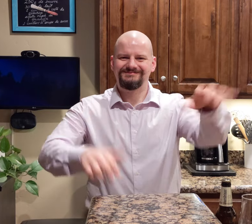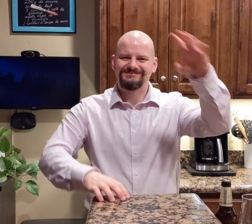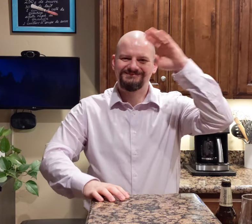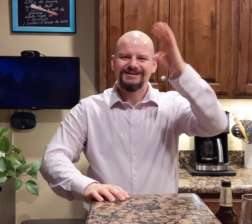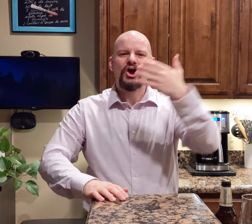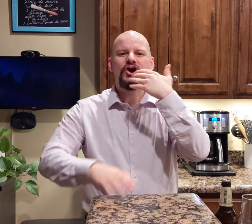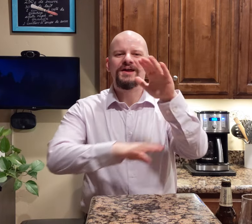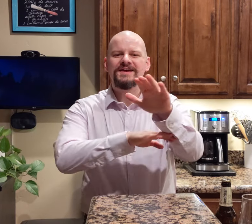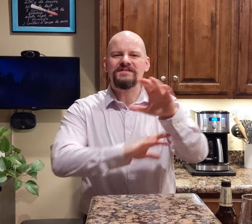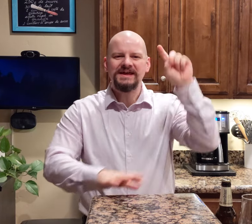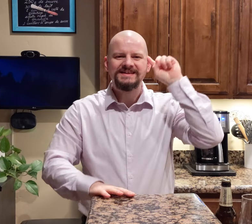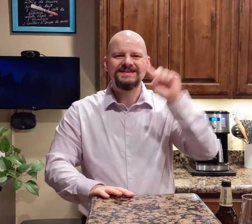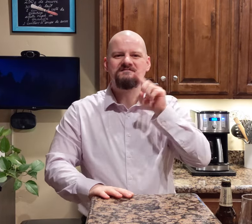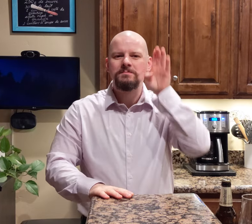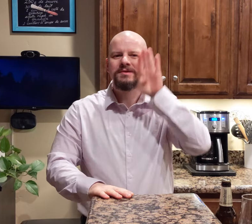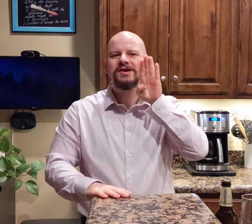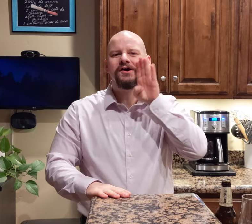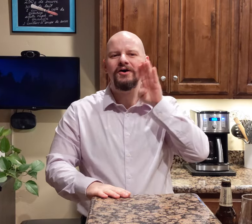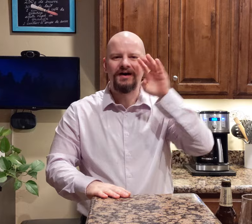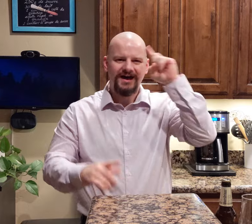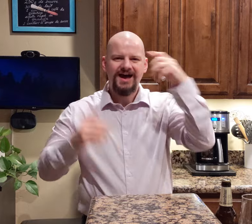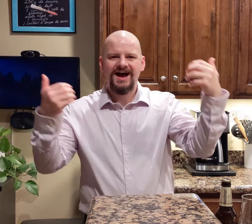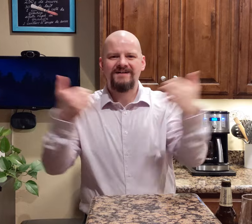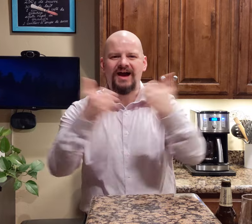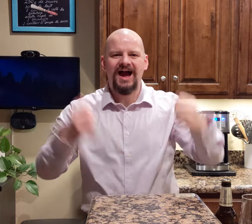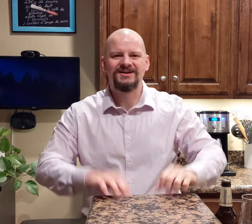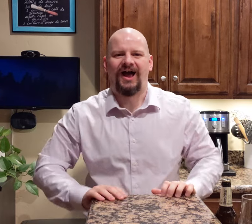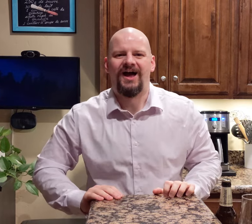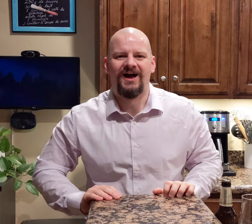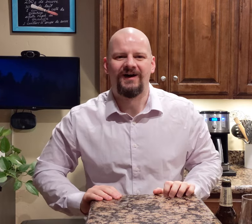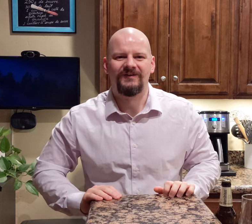Good evening Deaf Beer Aficionado.